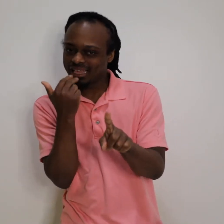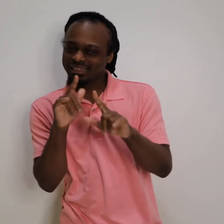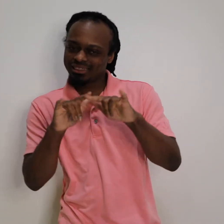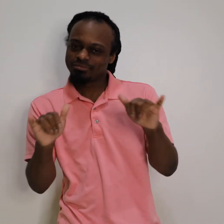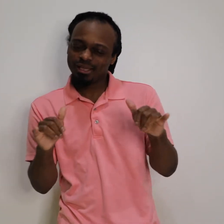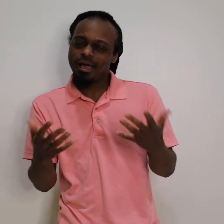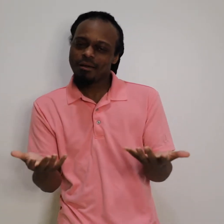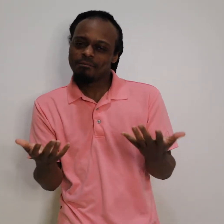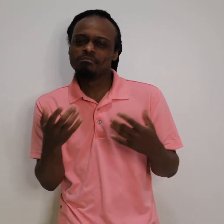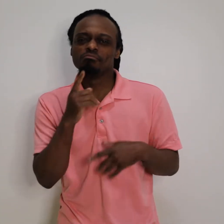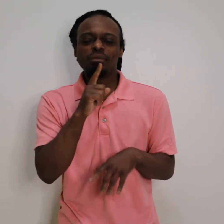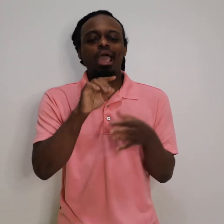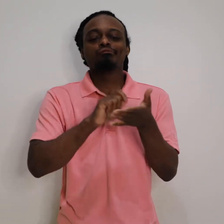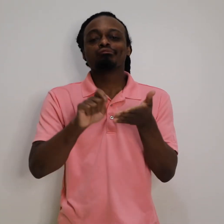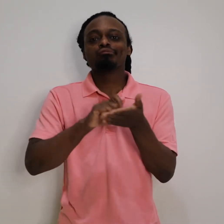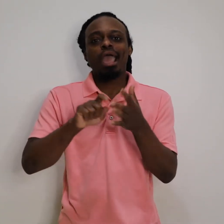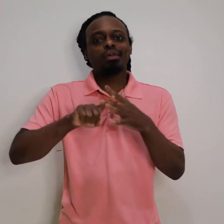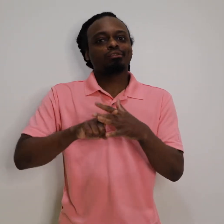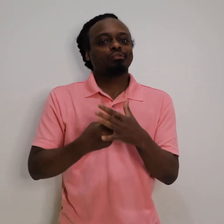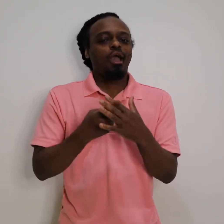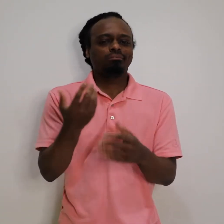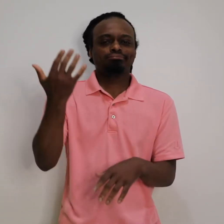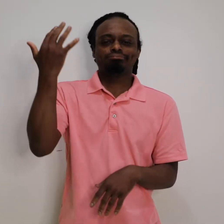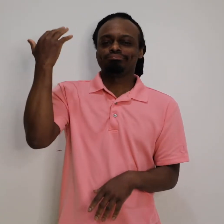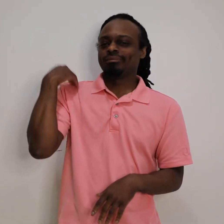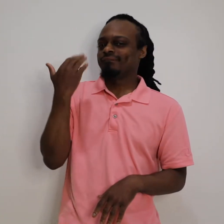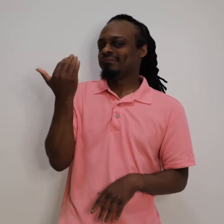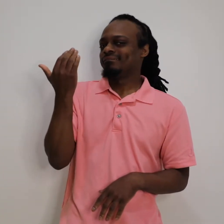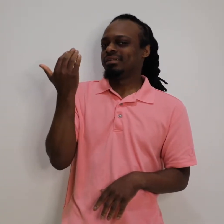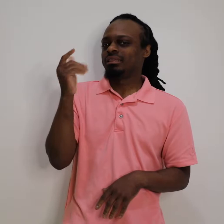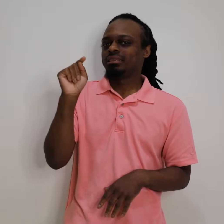The play combines tragedy and comedy.